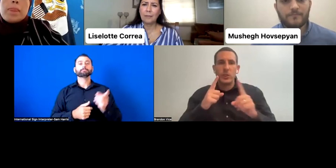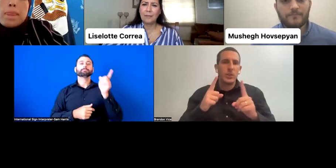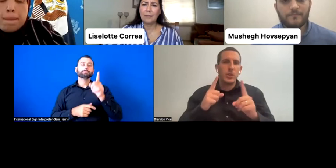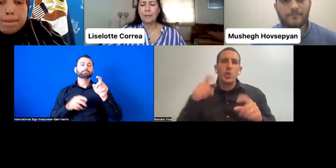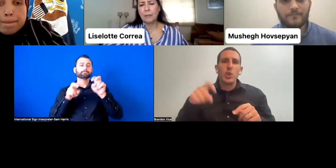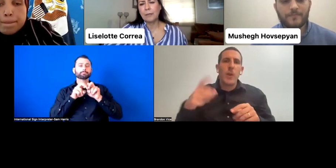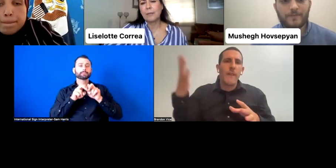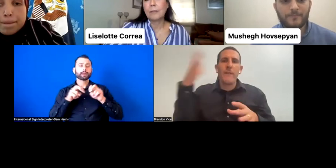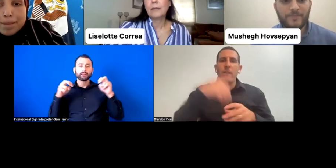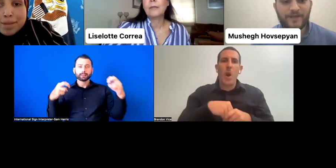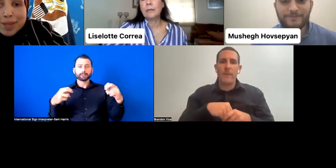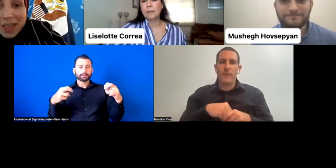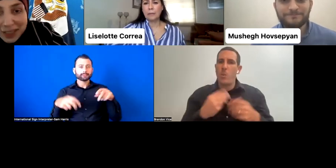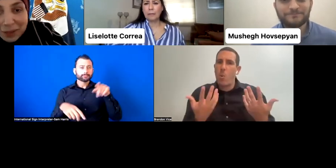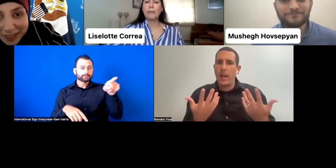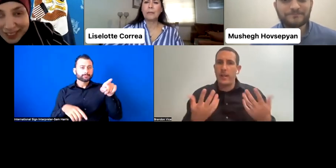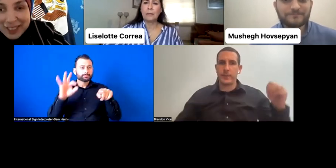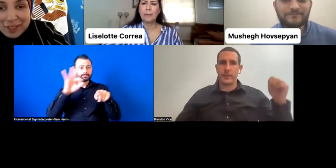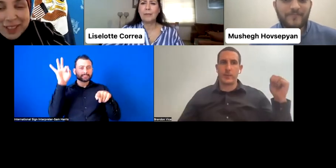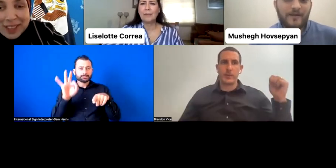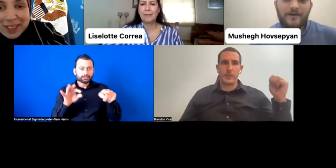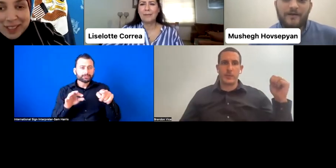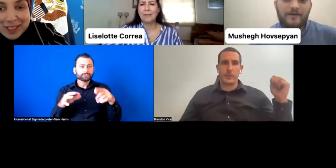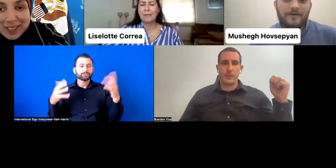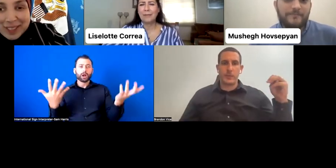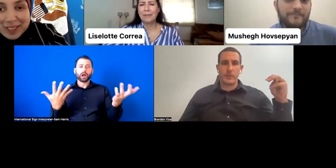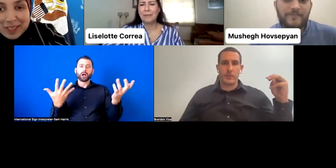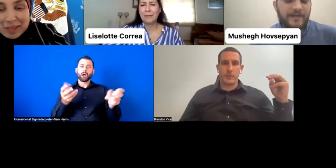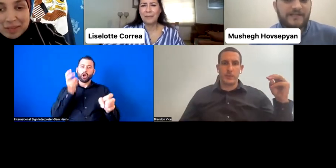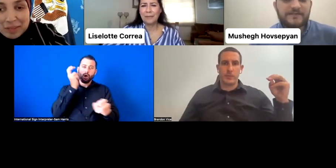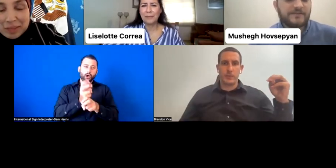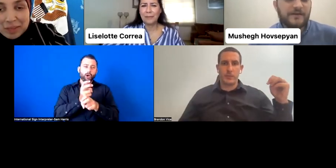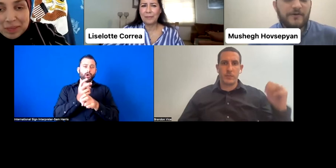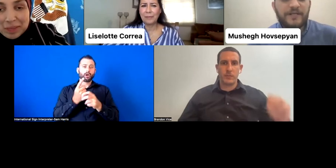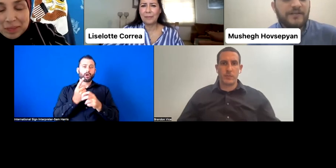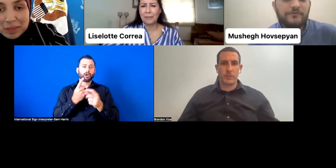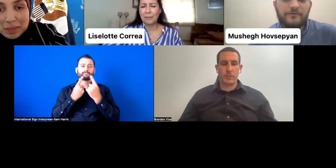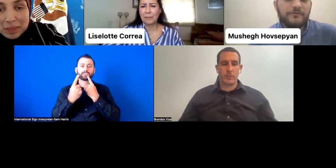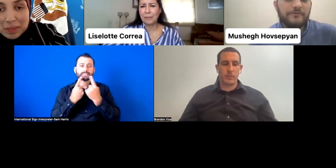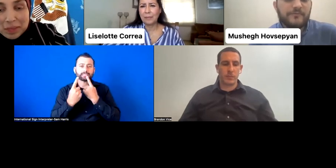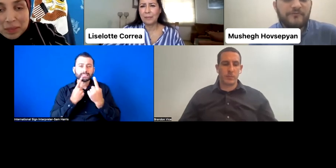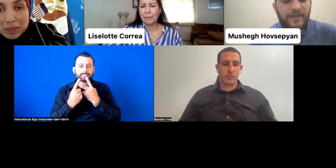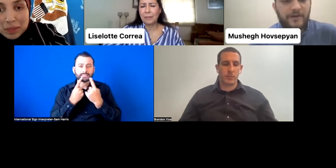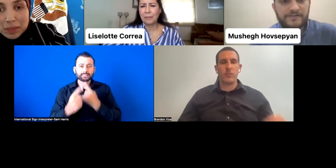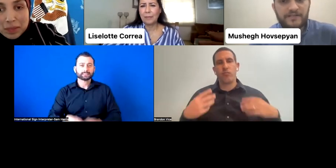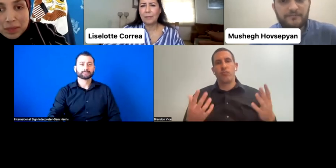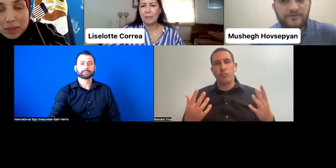May I? Yes, of course. Yes, go for it. I guess we need to remove barriers that prevent